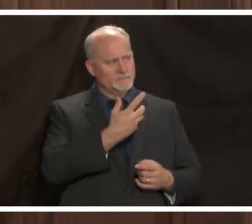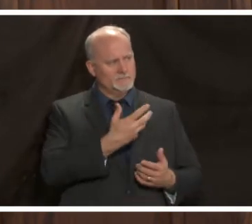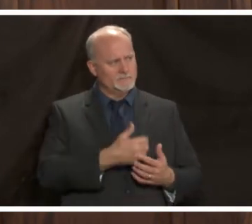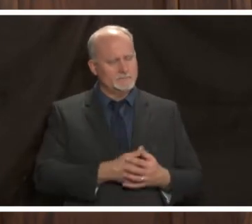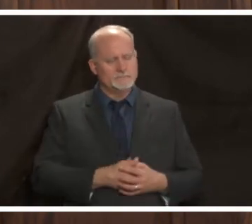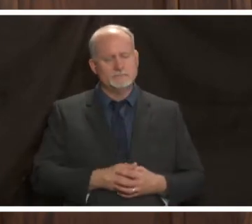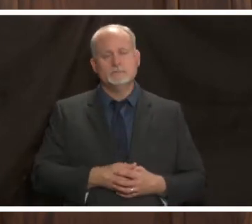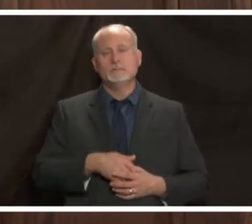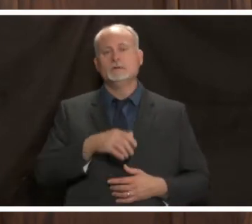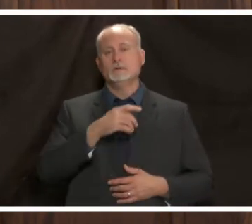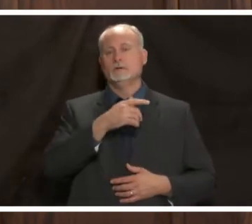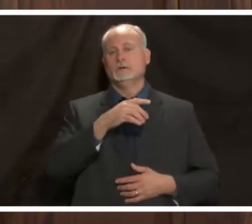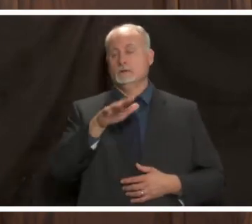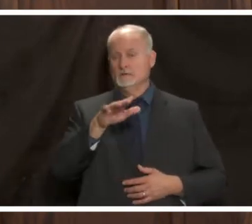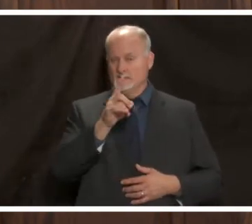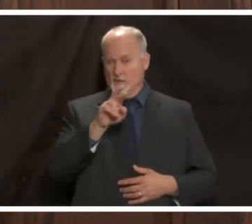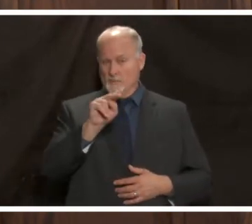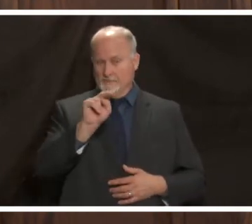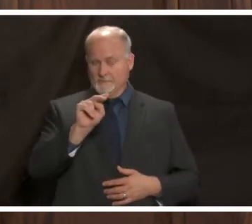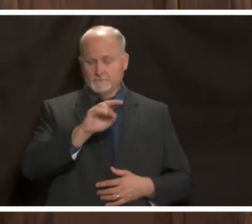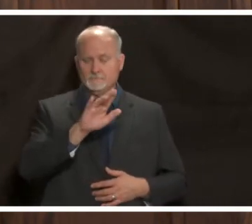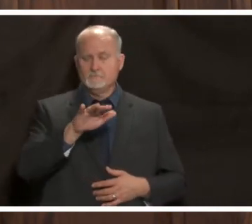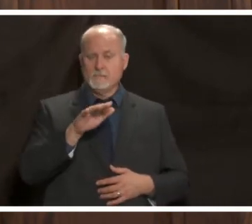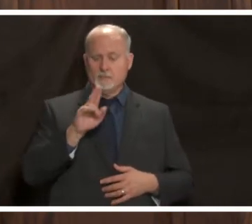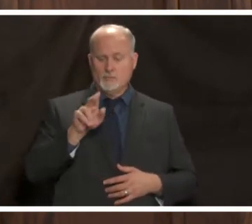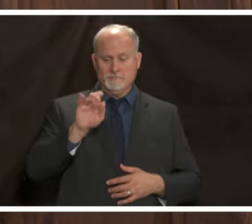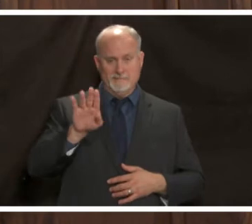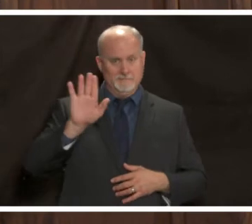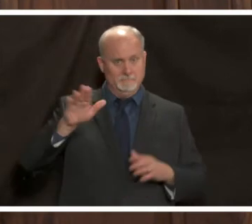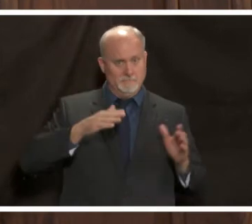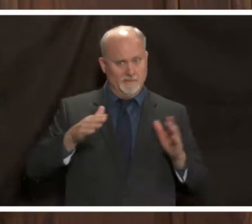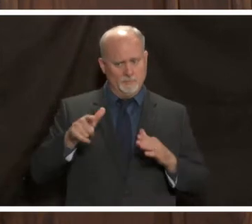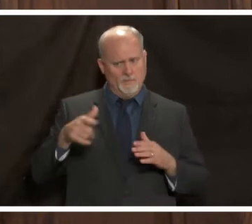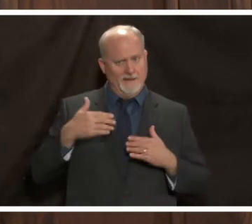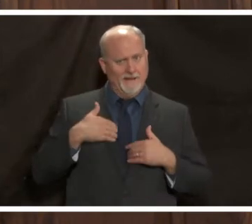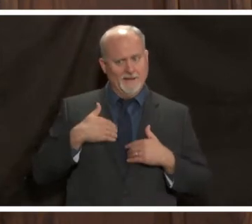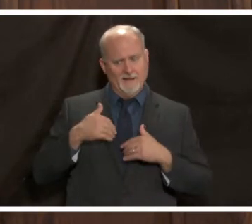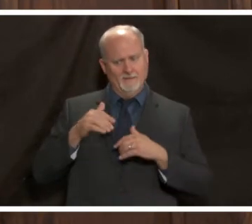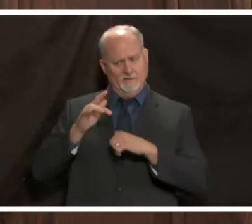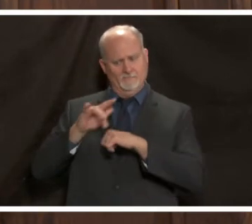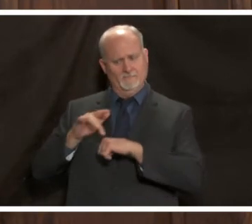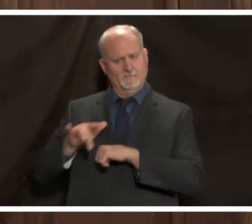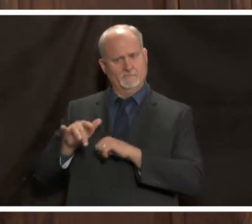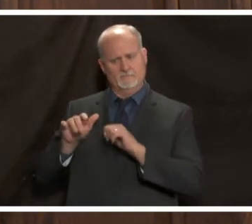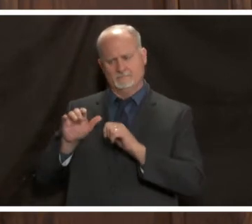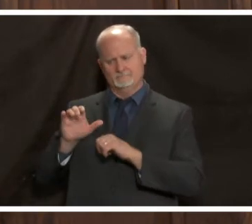dr nafziger as part of uab's plan you mentioned you have capacity and you can adjust does uab